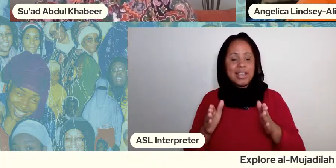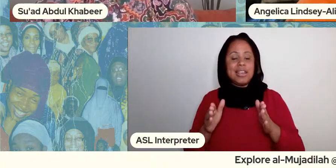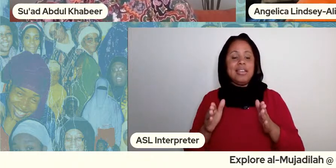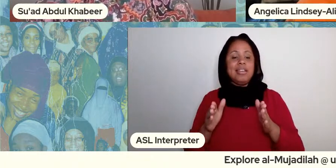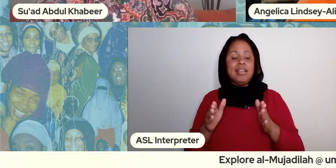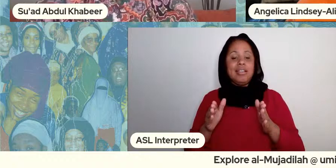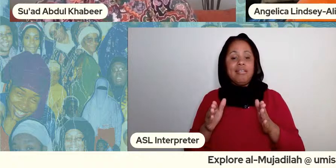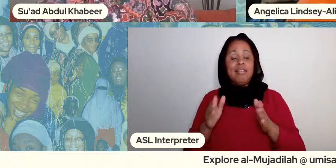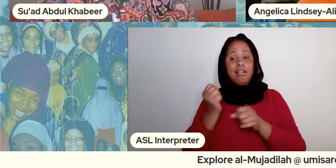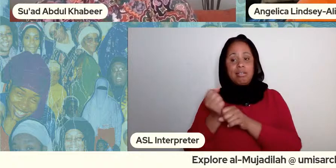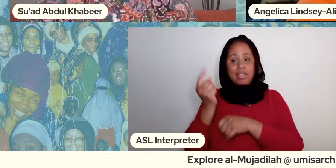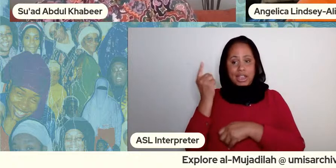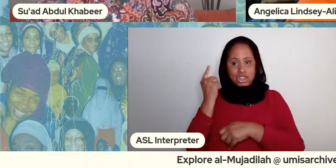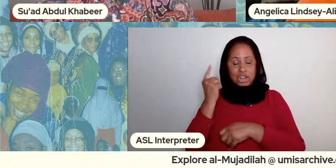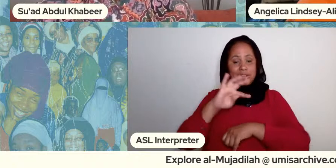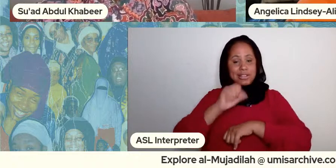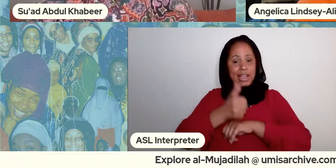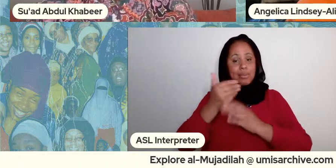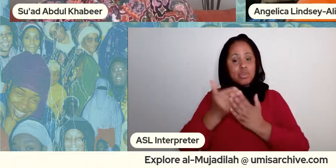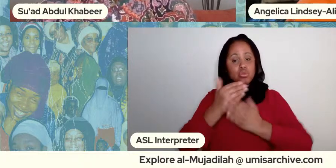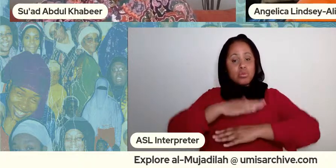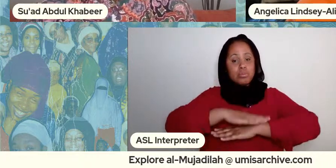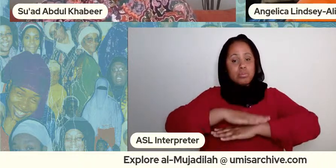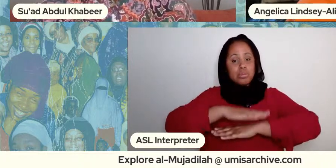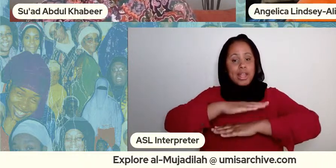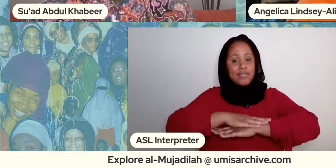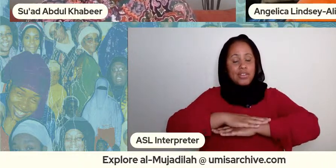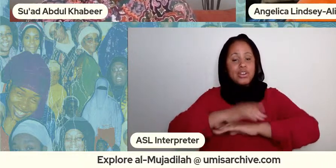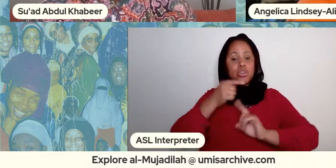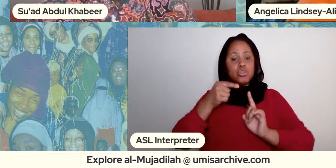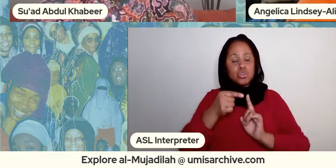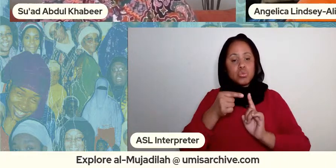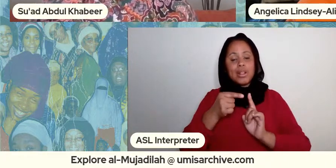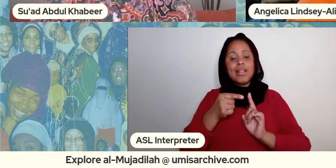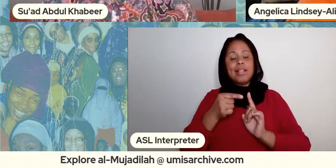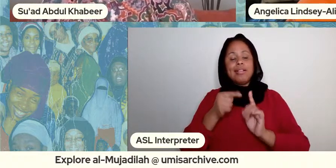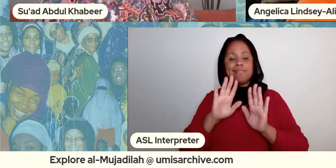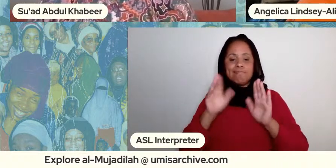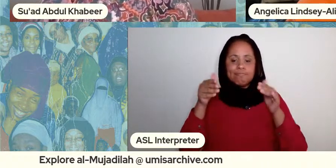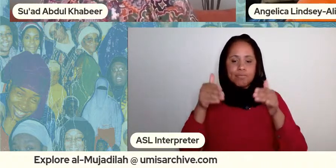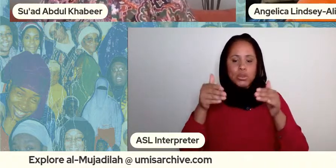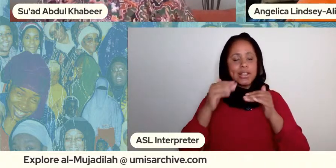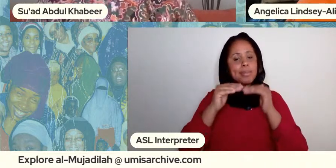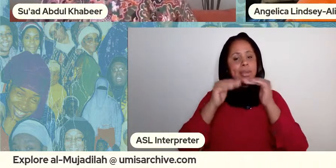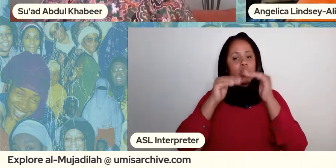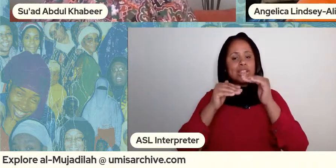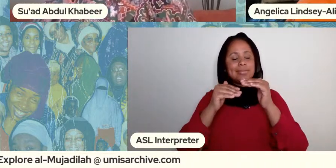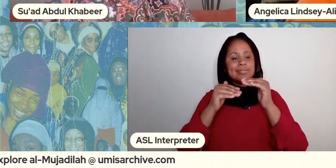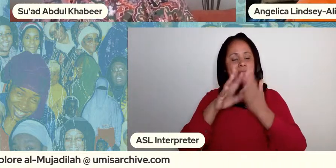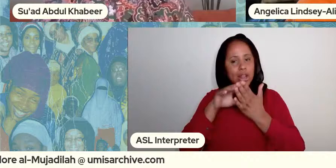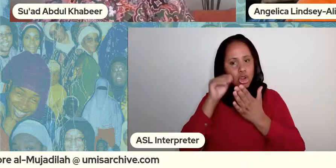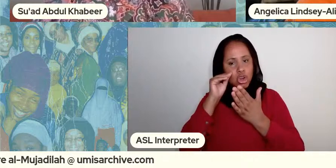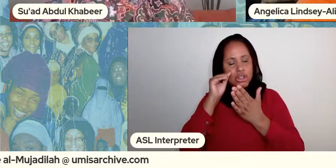learning and building and teaching about healthy sexual relationships so today um we're joined this